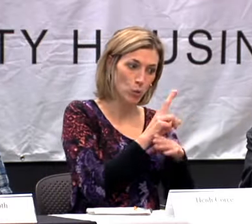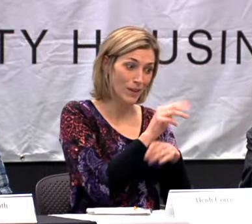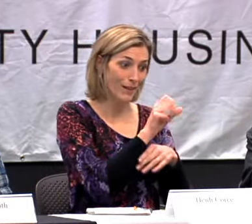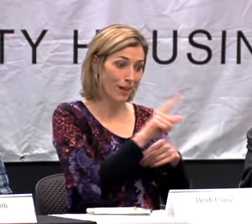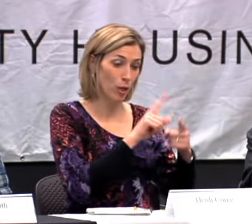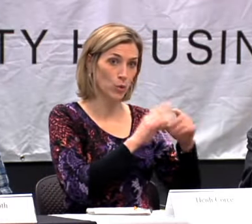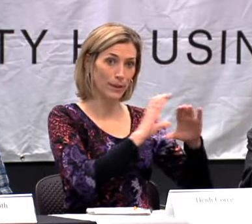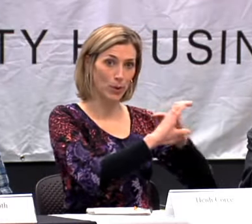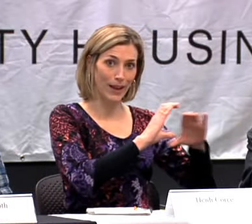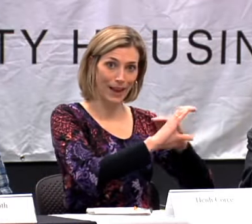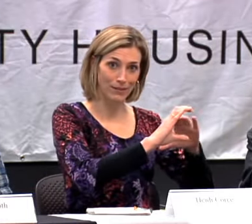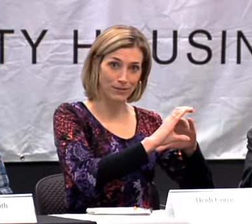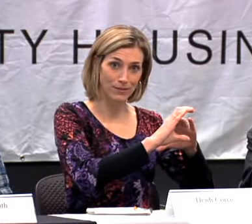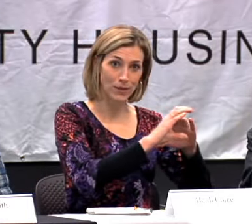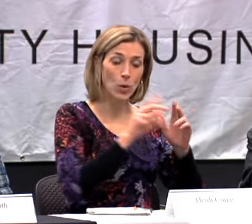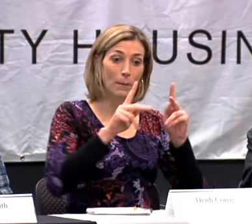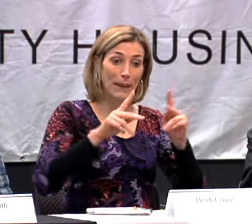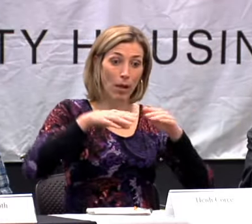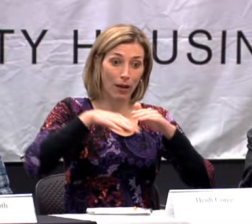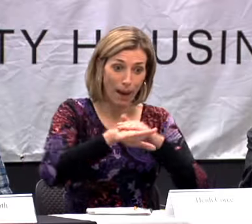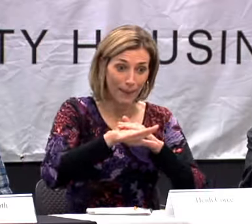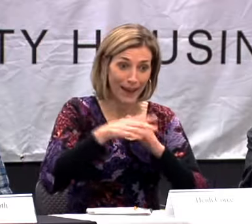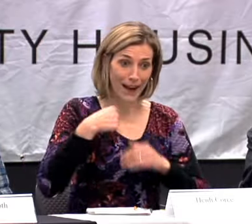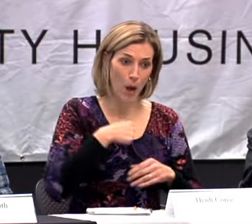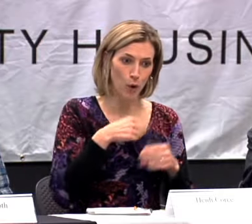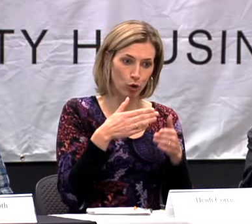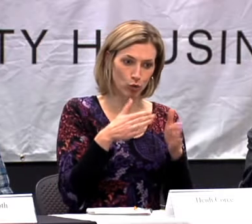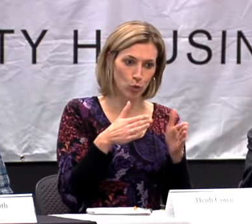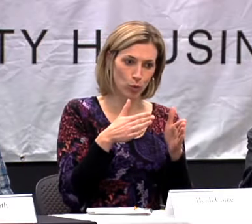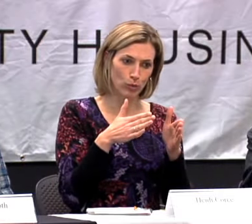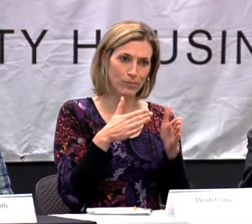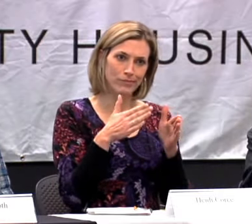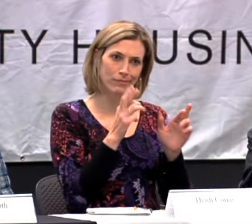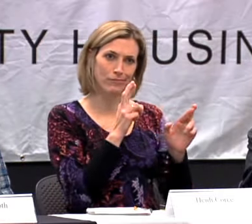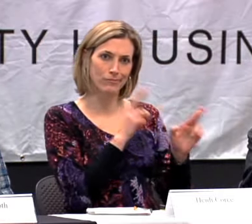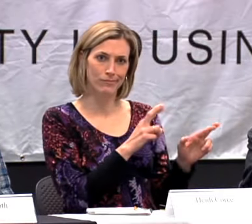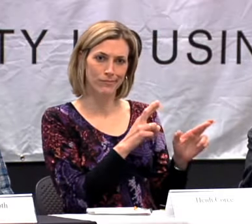TEACHERS, WE ALL USE SIGN TO COMMUNICATE. WHEN PEOPLE COME INTO